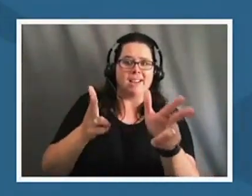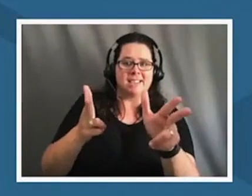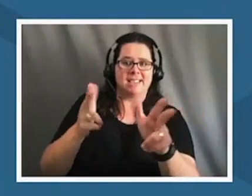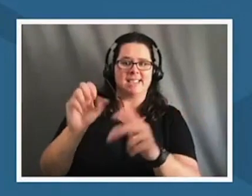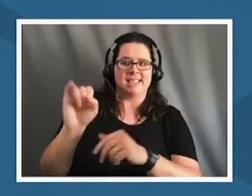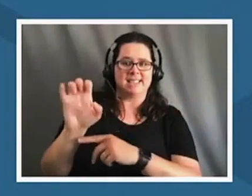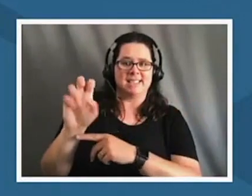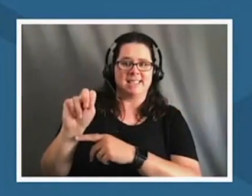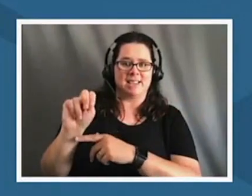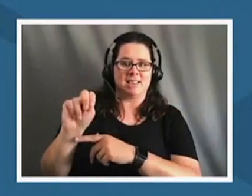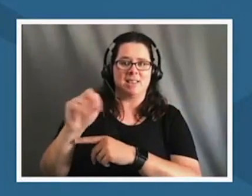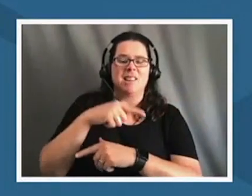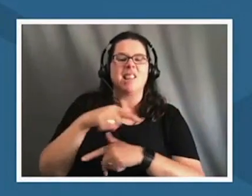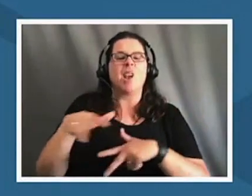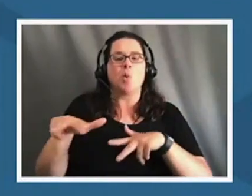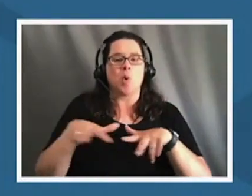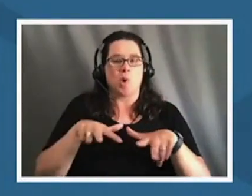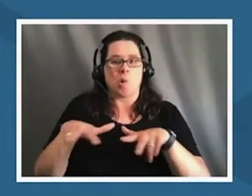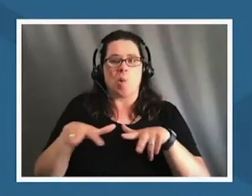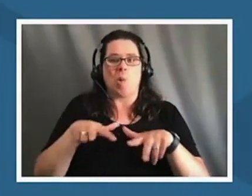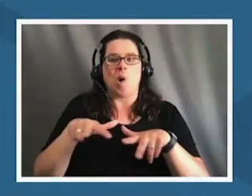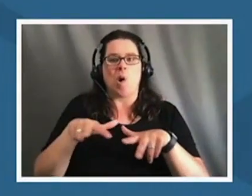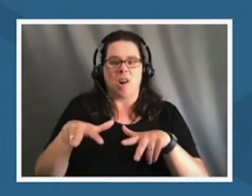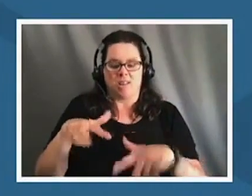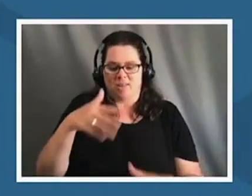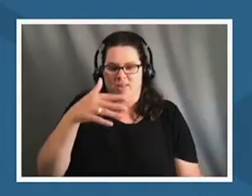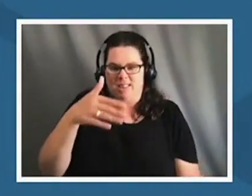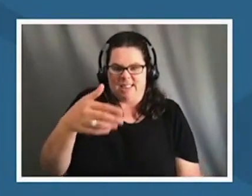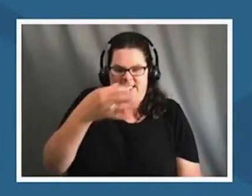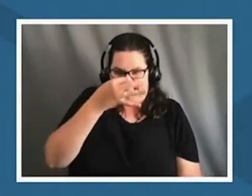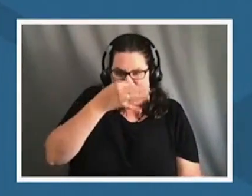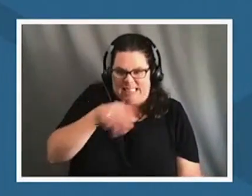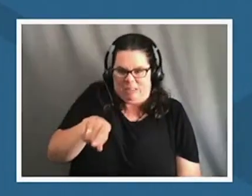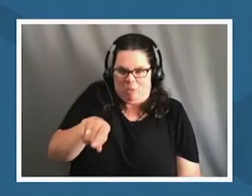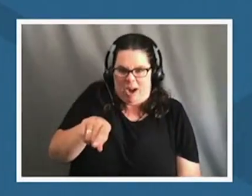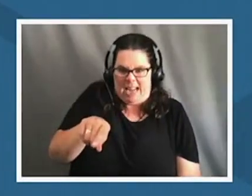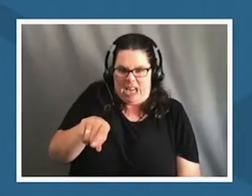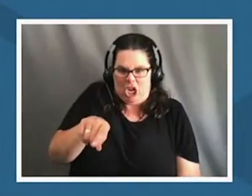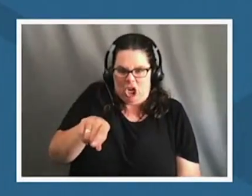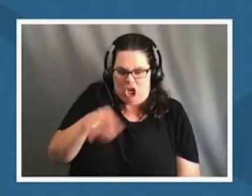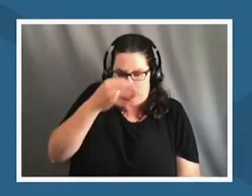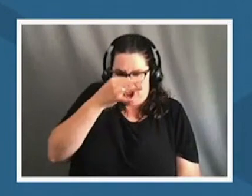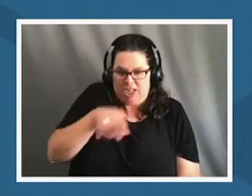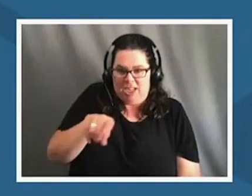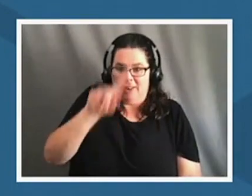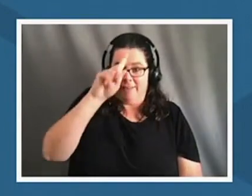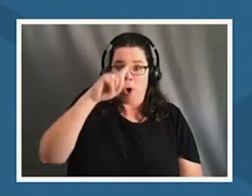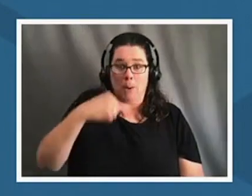almost within arm's reach of us and to me that was always a